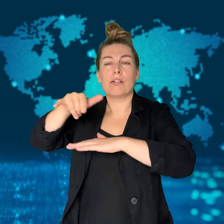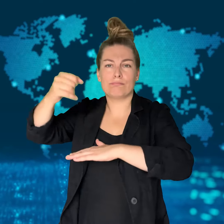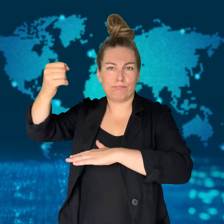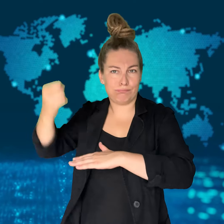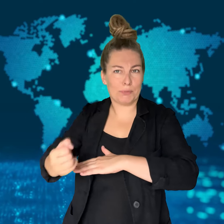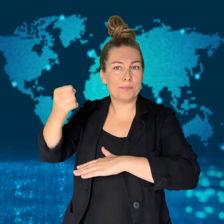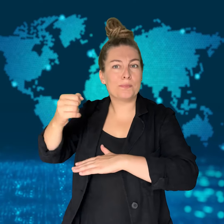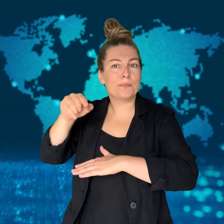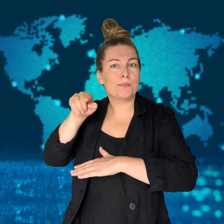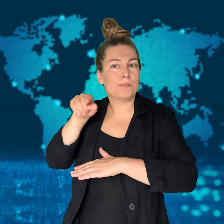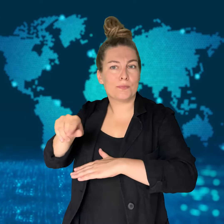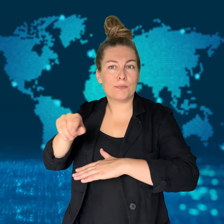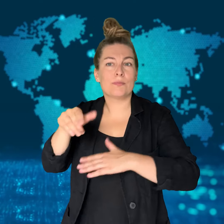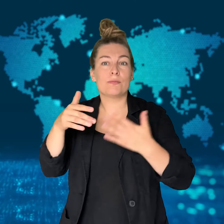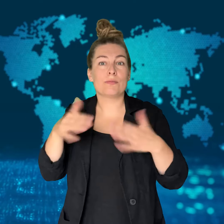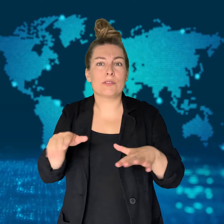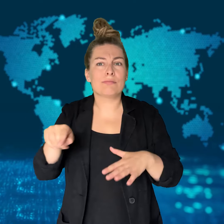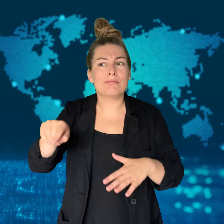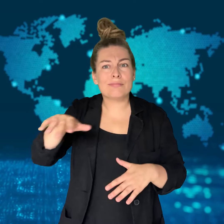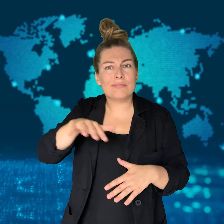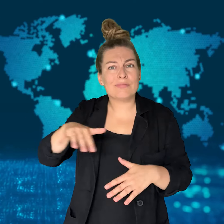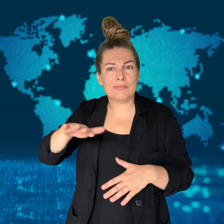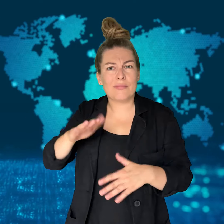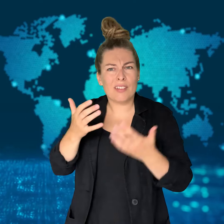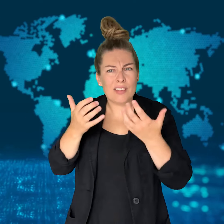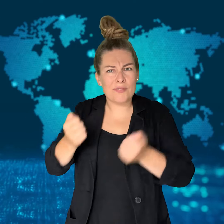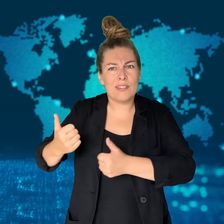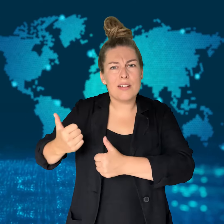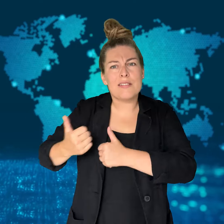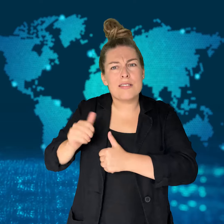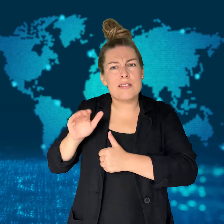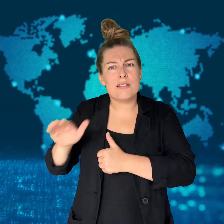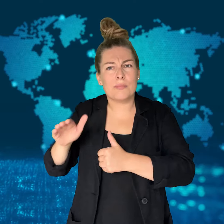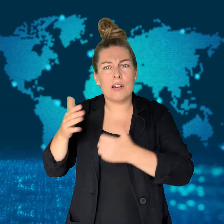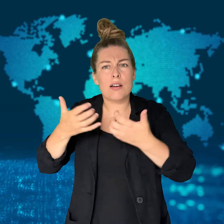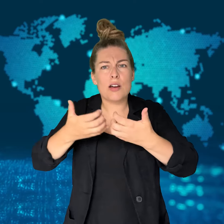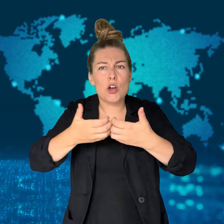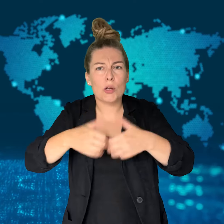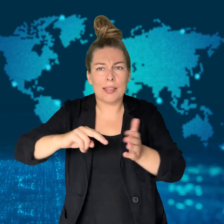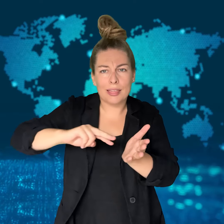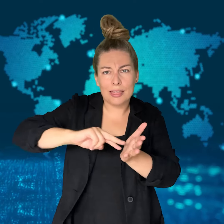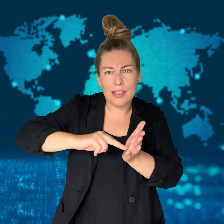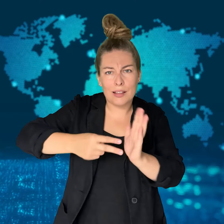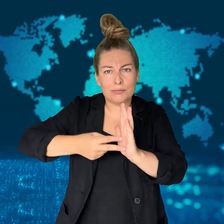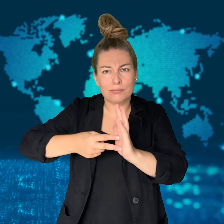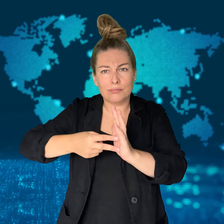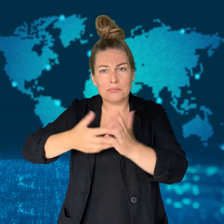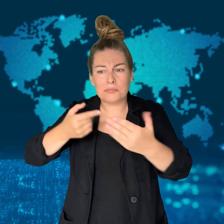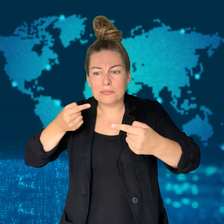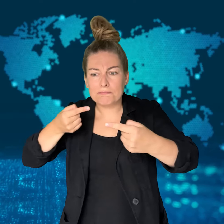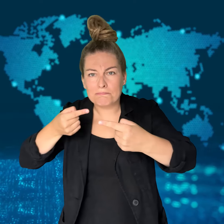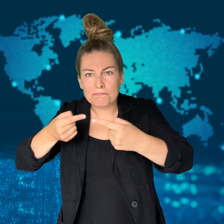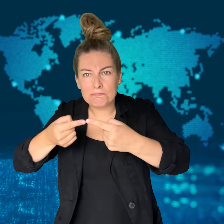the explosion, but the country's air defenses did not engage.